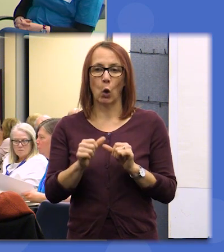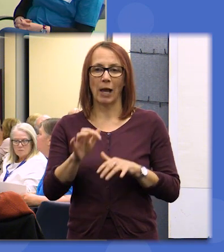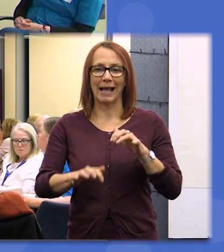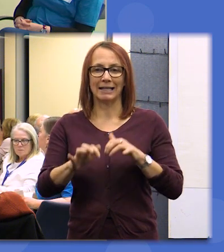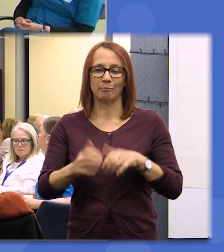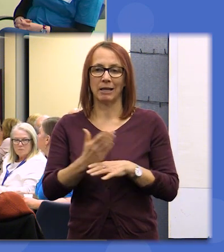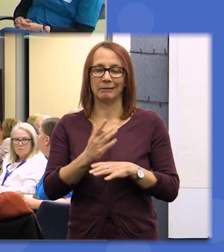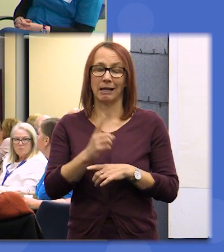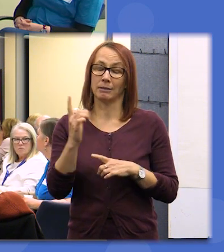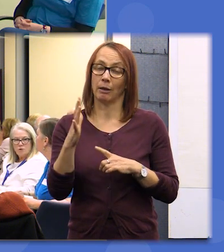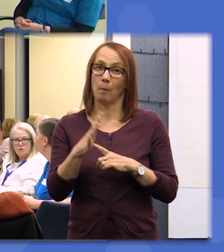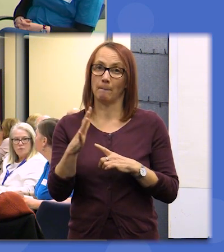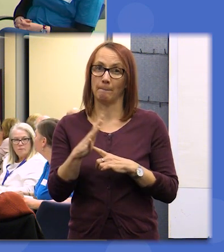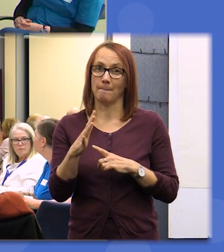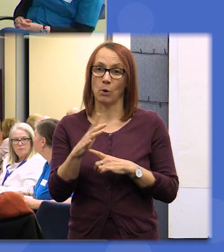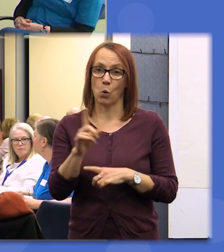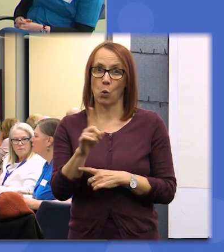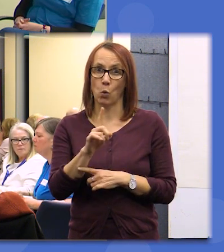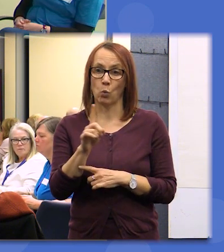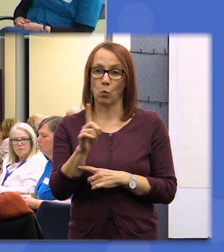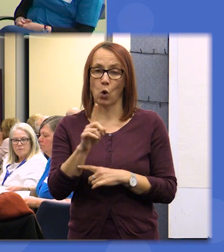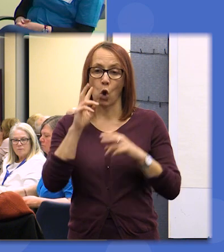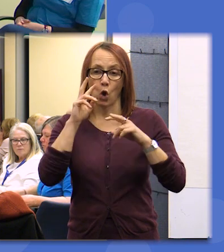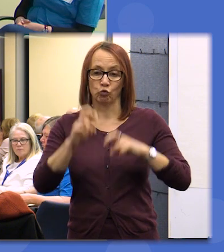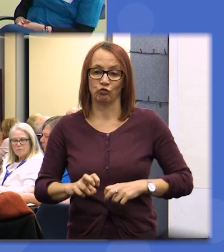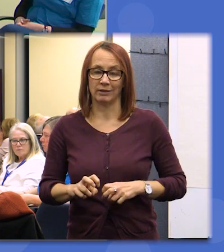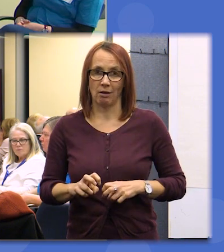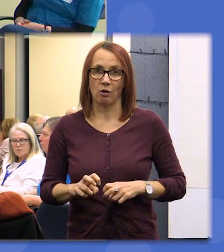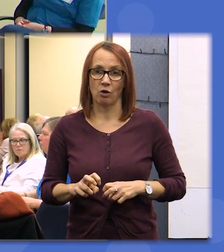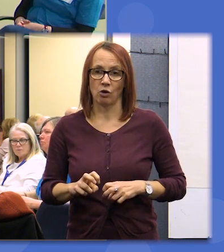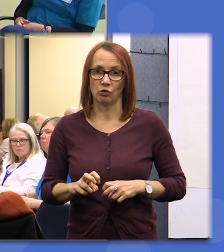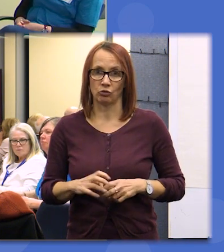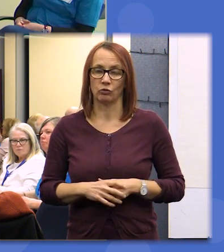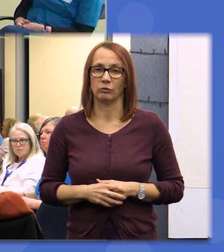very important one and that is the research to conclude the weekend so we